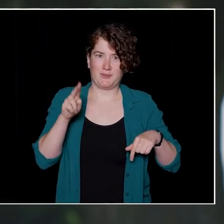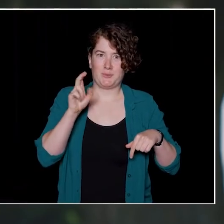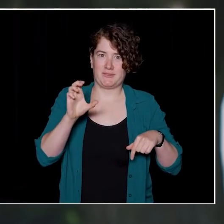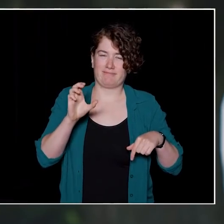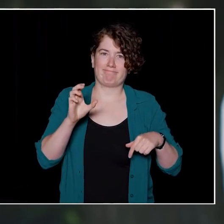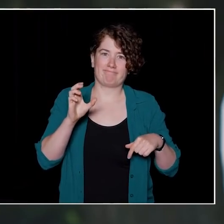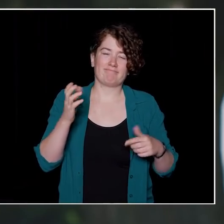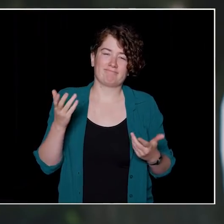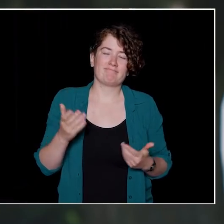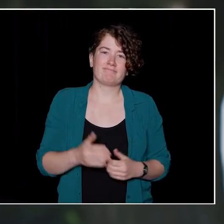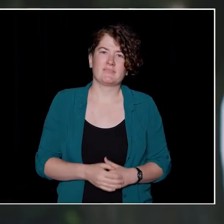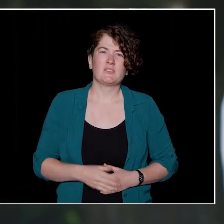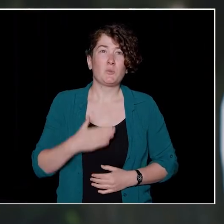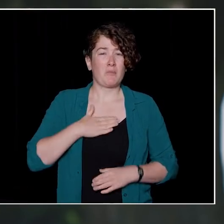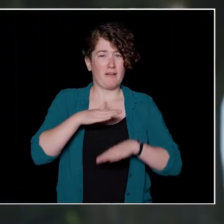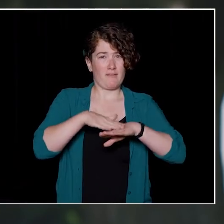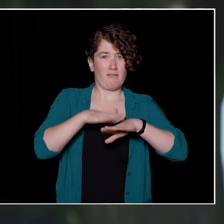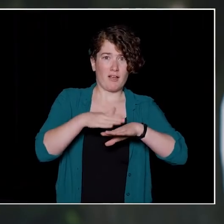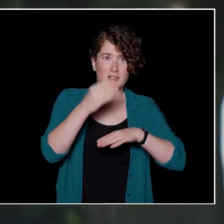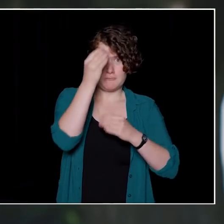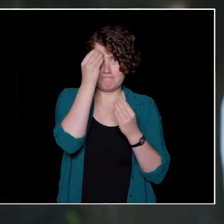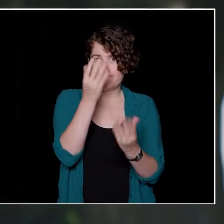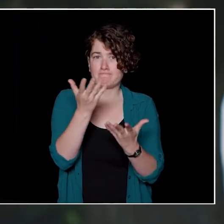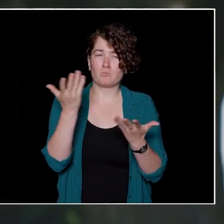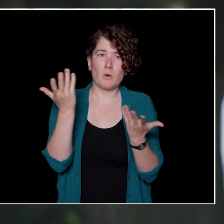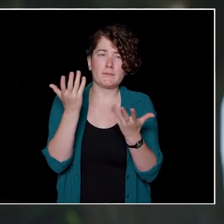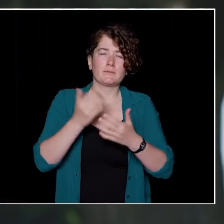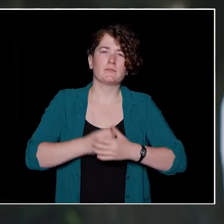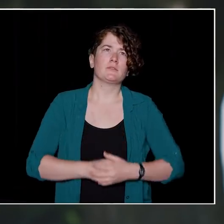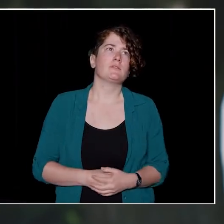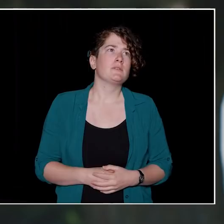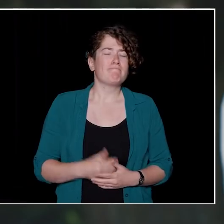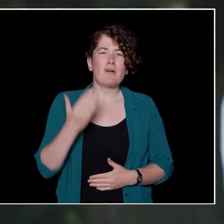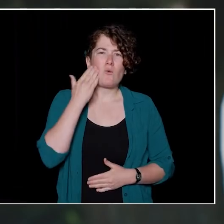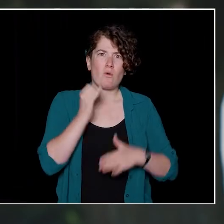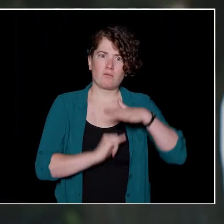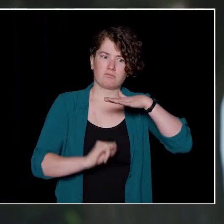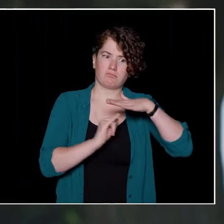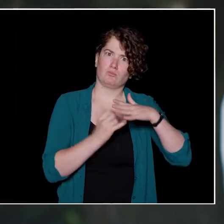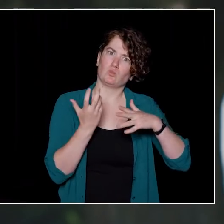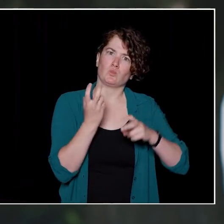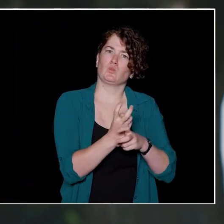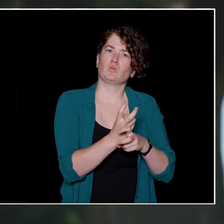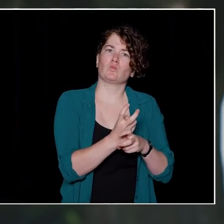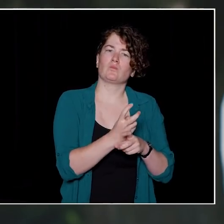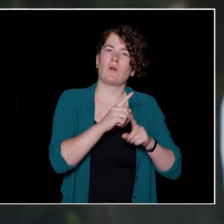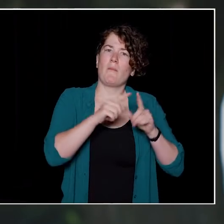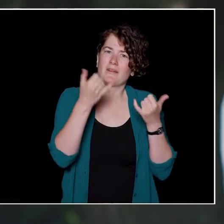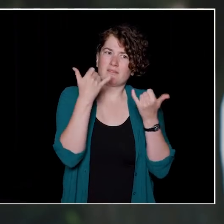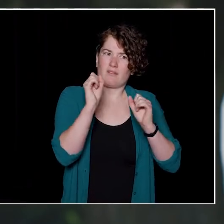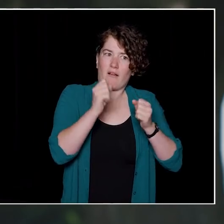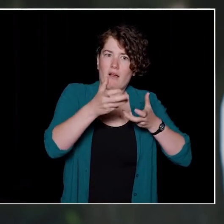You know, what I would say to our students, I know it's tough in isolation, but still interact with your classmates.